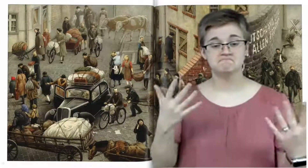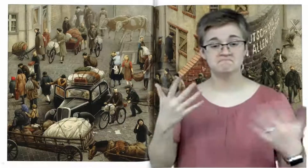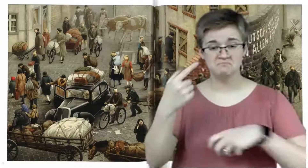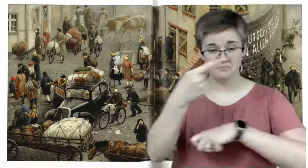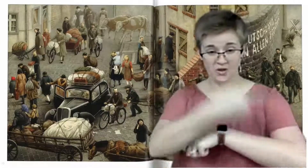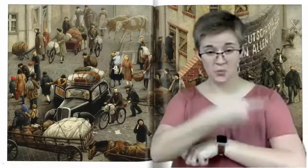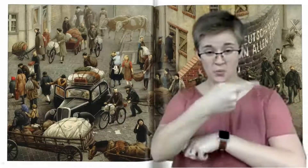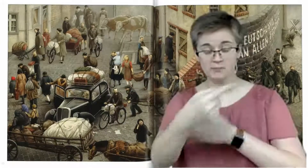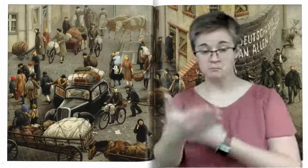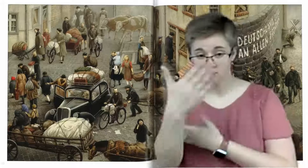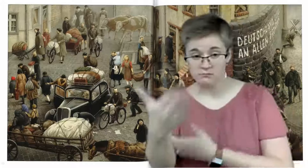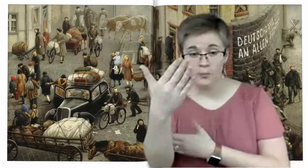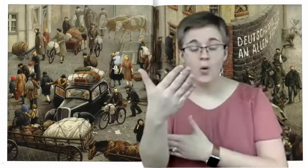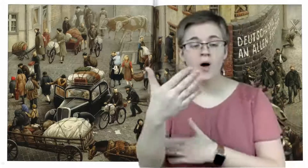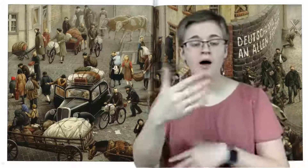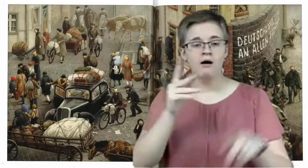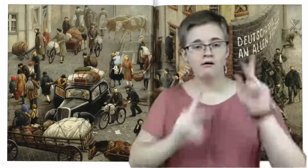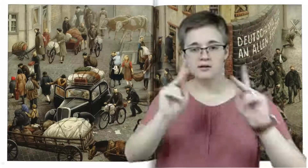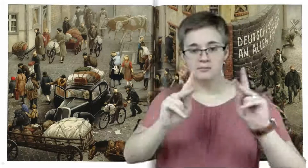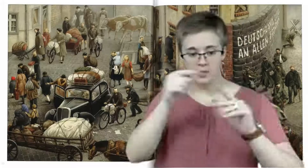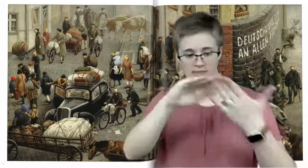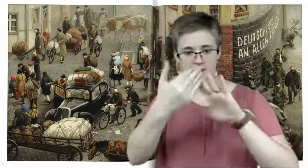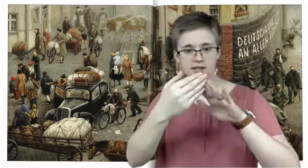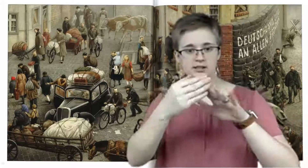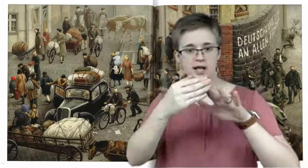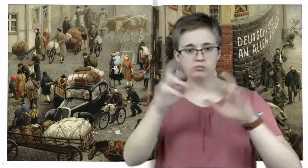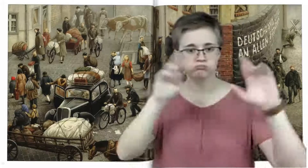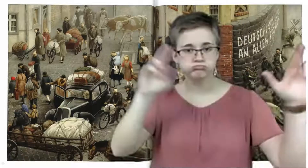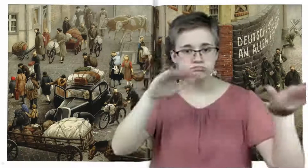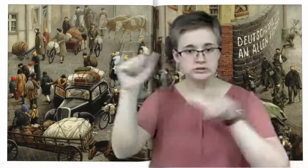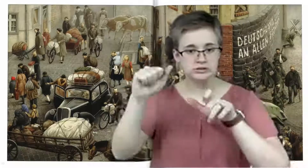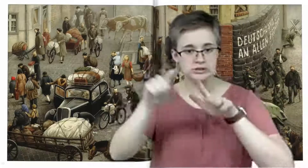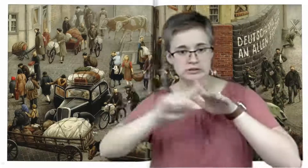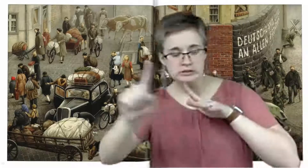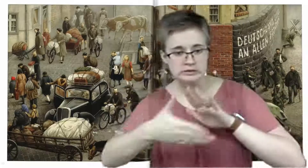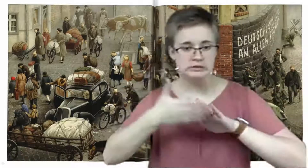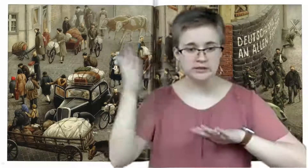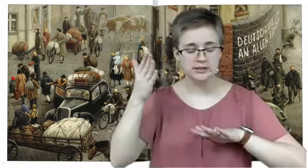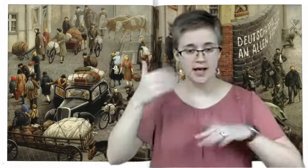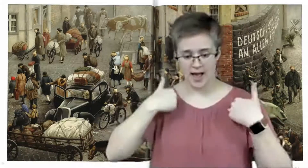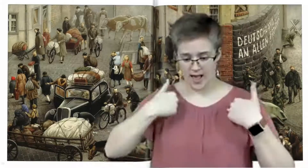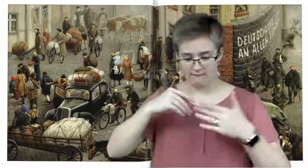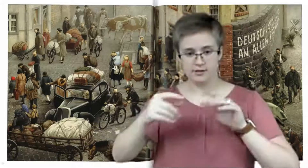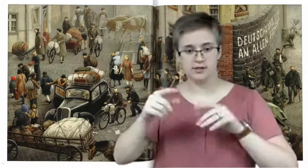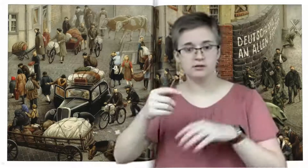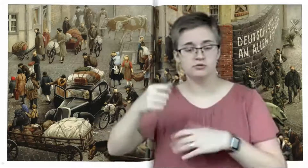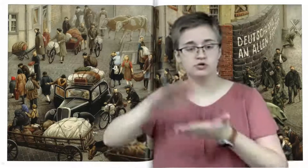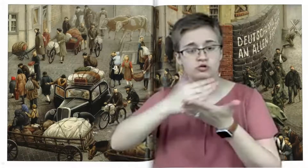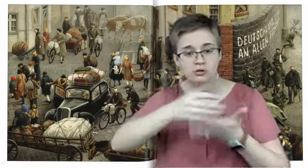One morning all the people of the town fled, carrying pots and burlap bags and chairs.